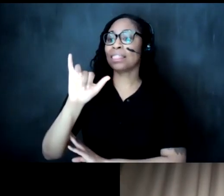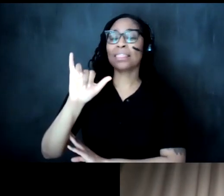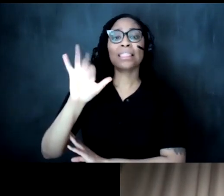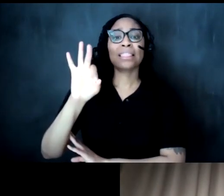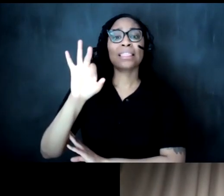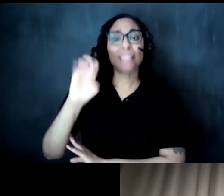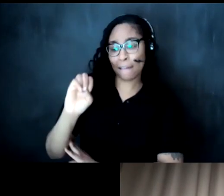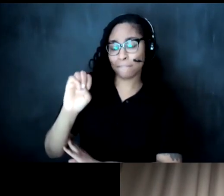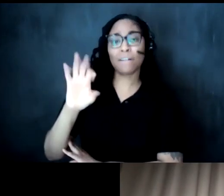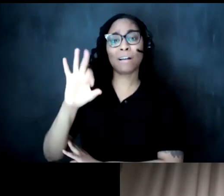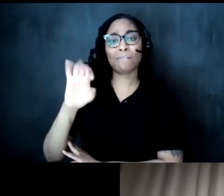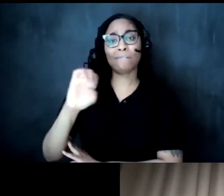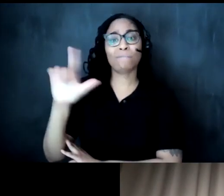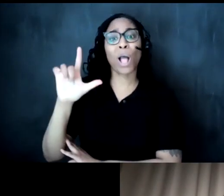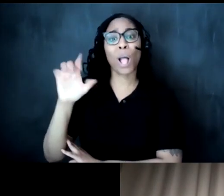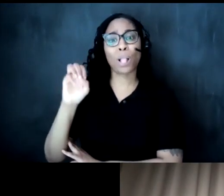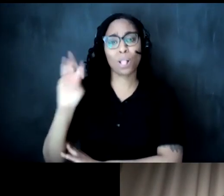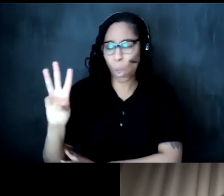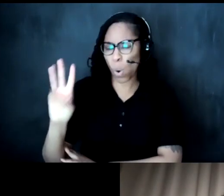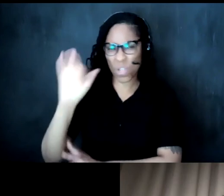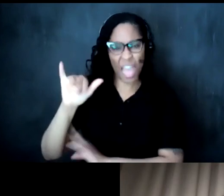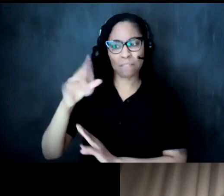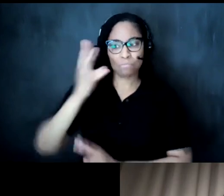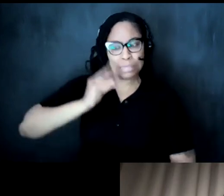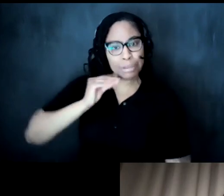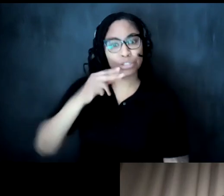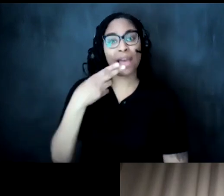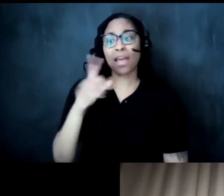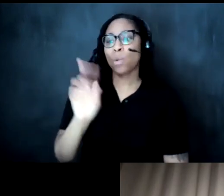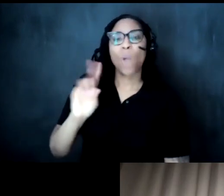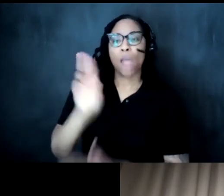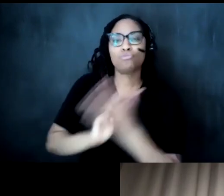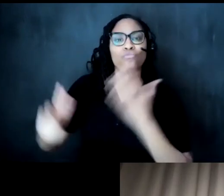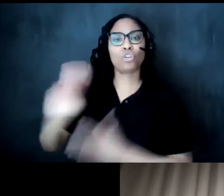in your presentation the importance of genuinely creating space or for these institutions to create